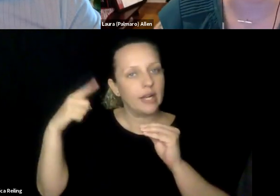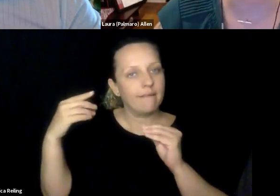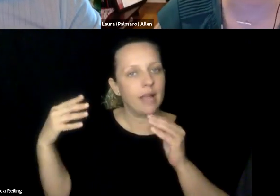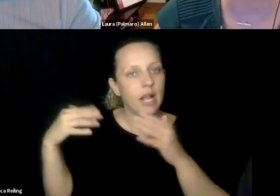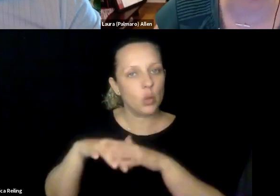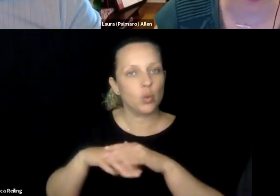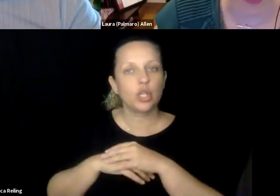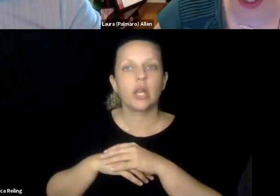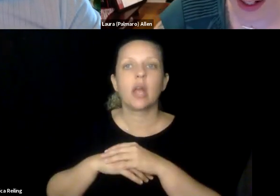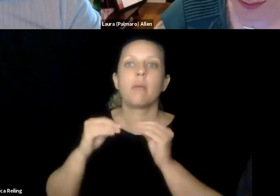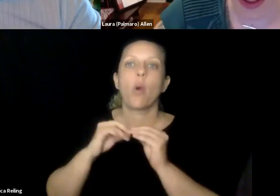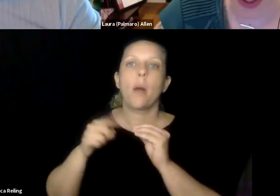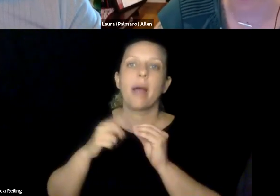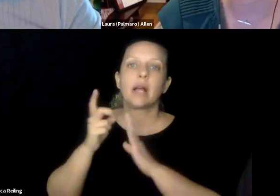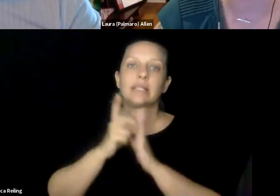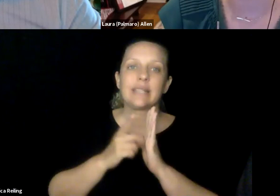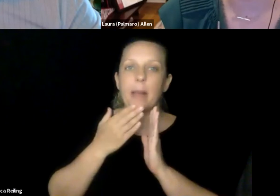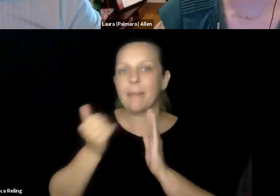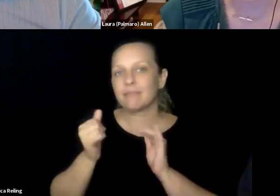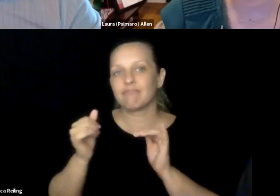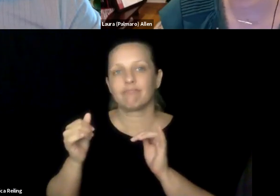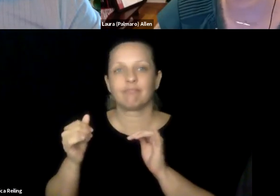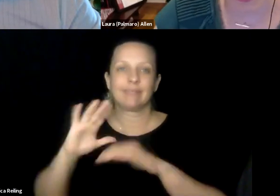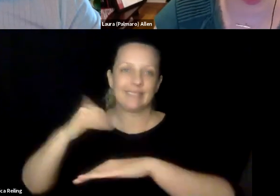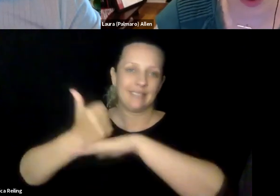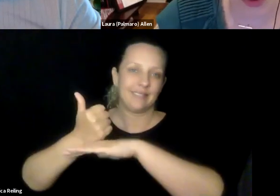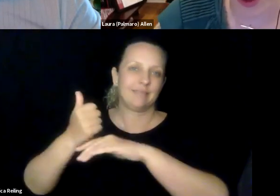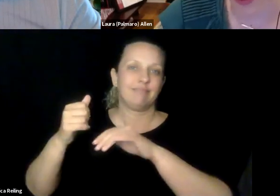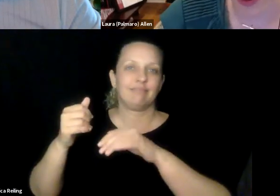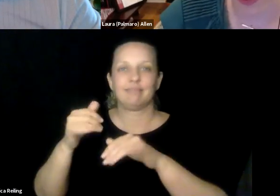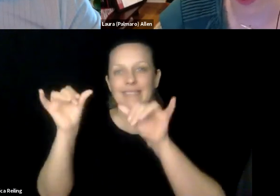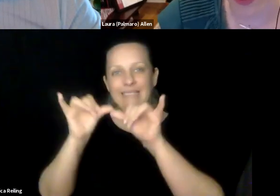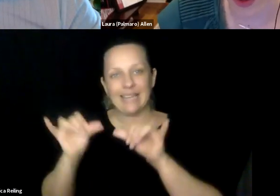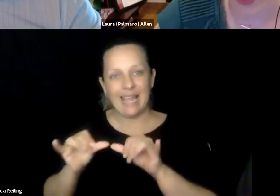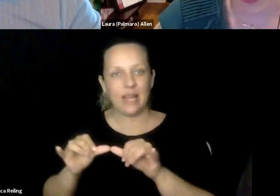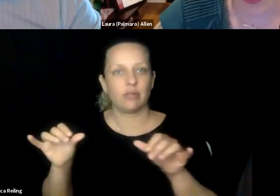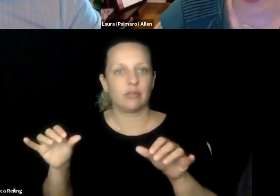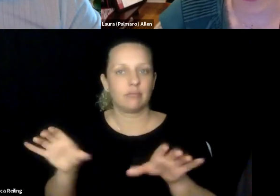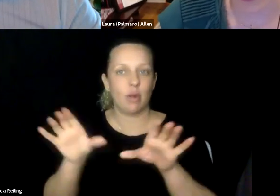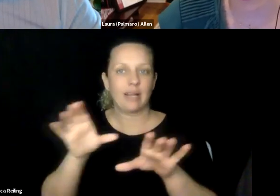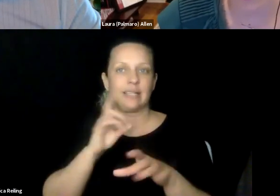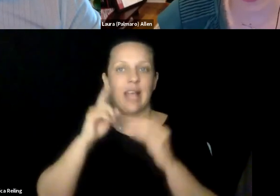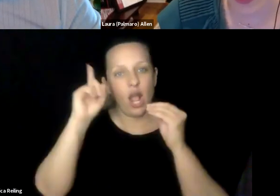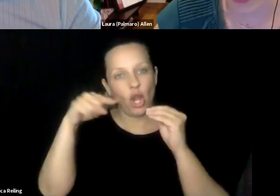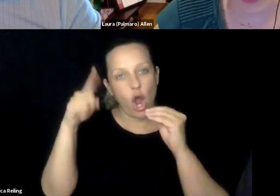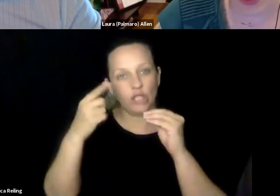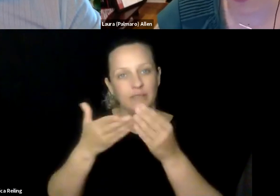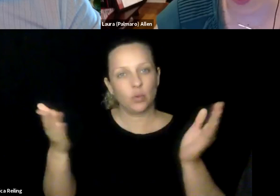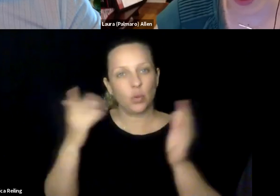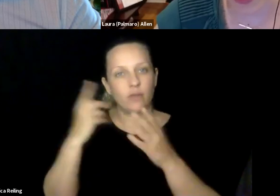is just, there's been a lot of additional focus on understanding more about cognitive inclusion. And more about designing best practices, as